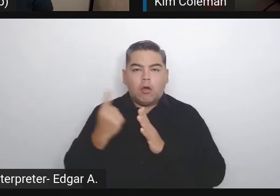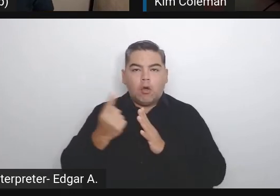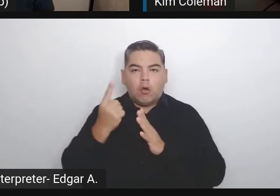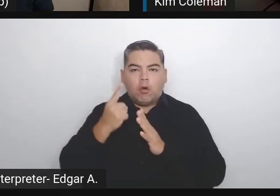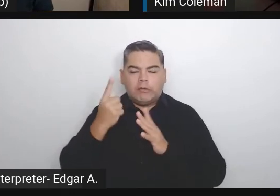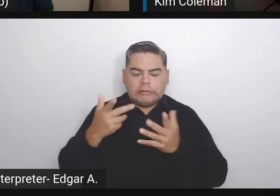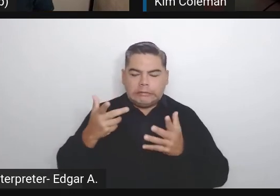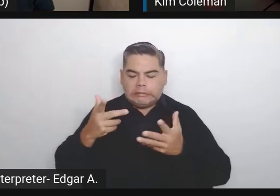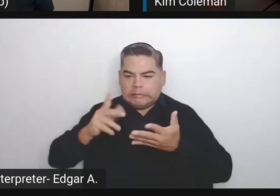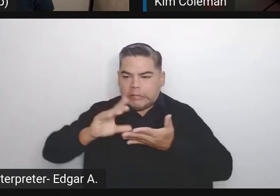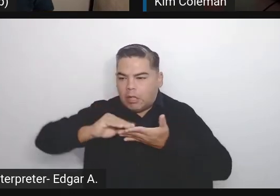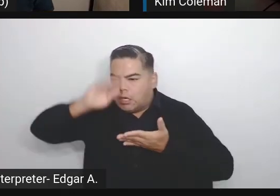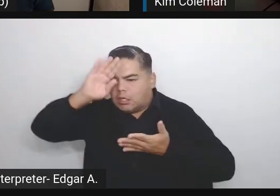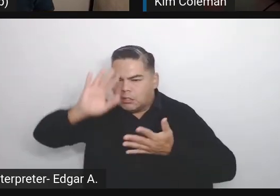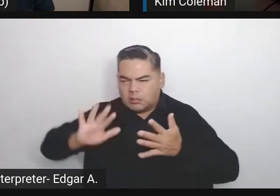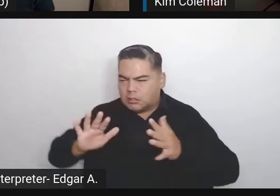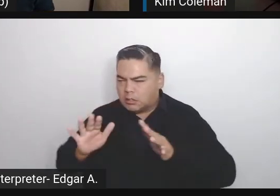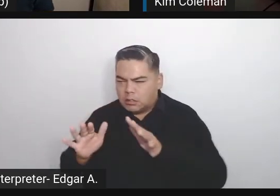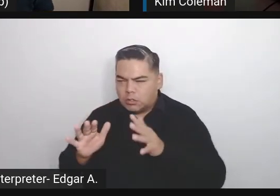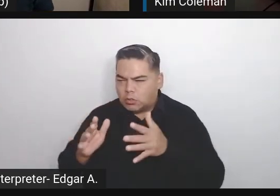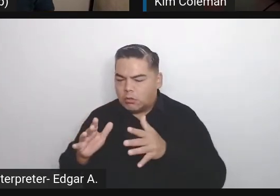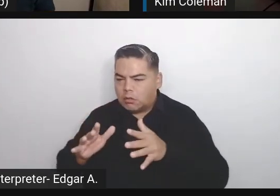You have to test something.